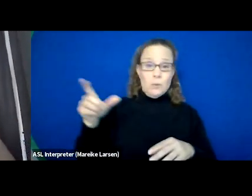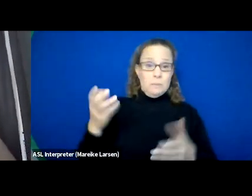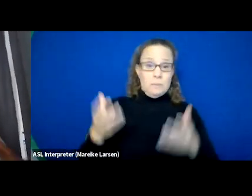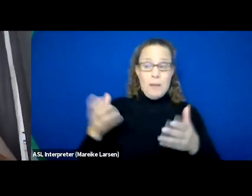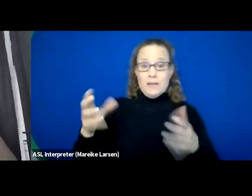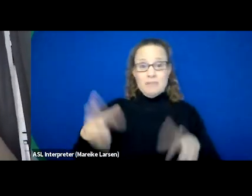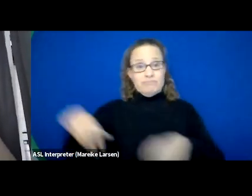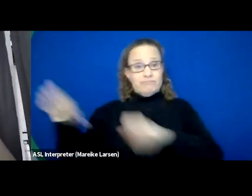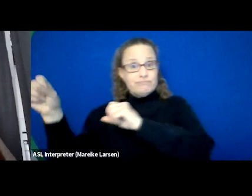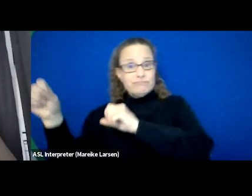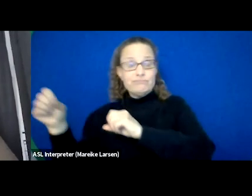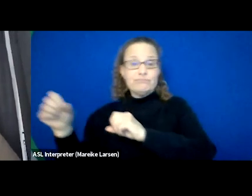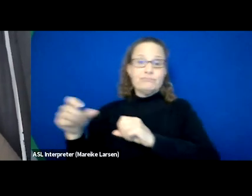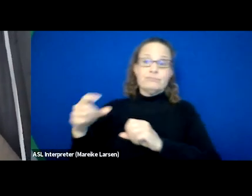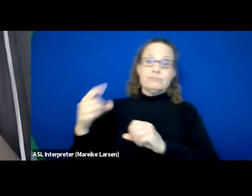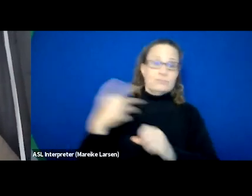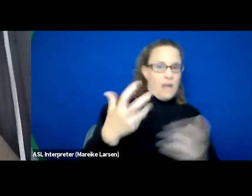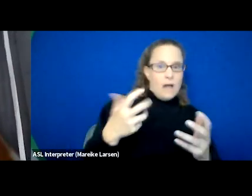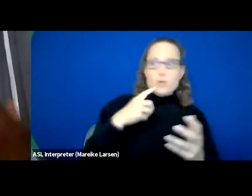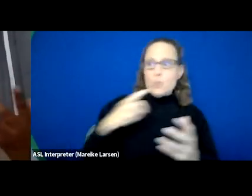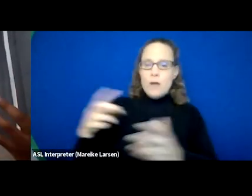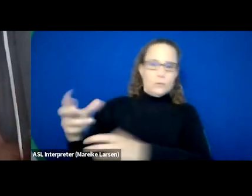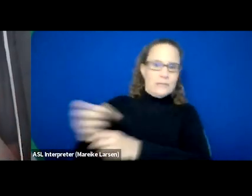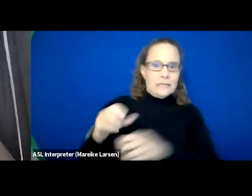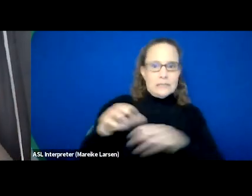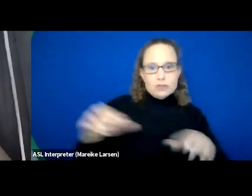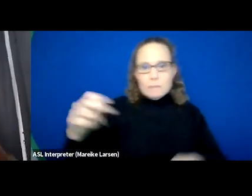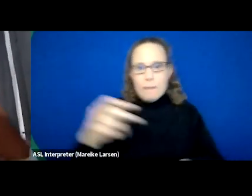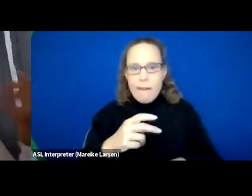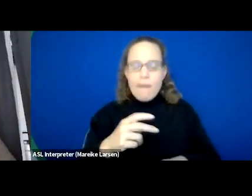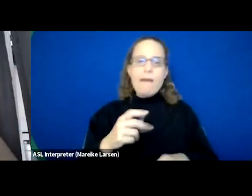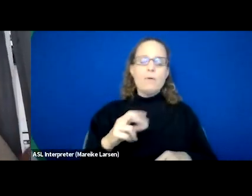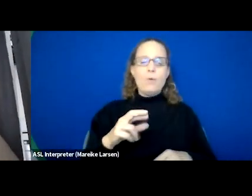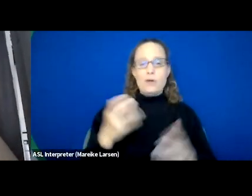how do you wanna go about it, you know? And as well as people wanna be a nurse, a chef,